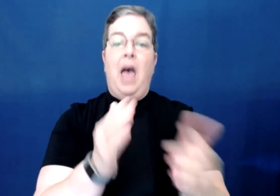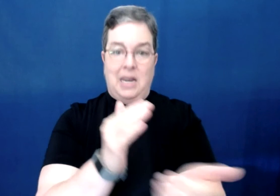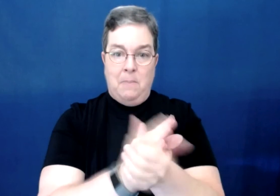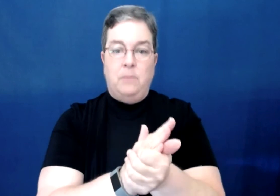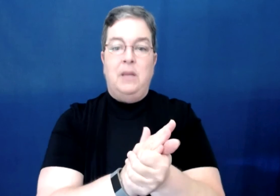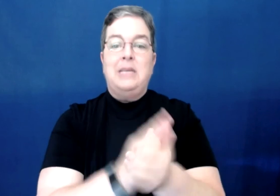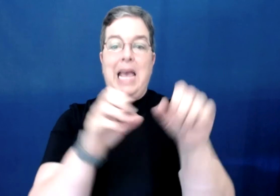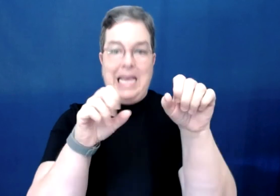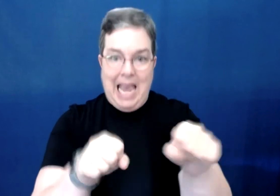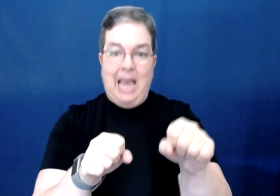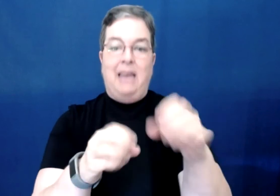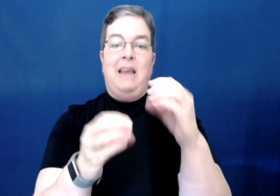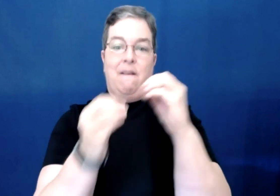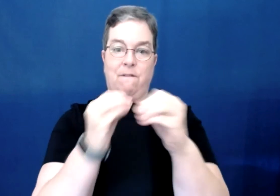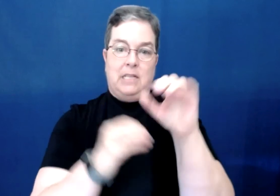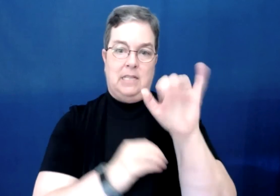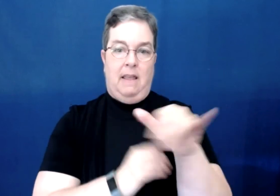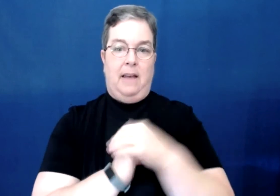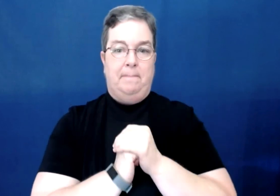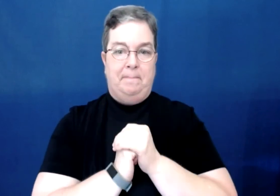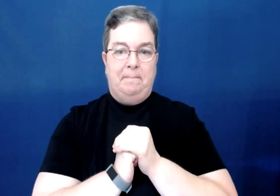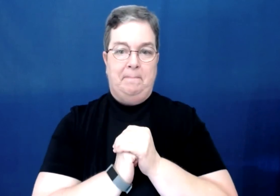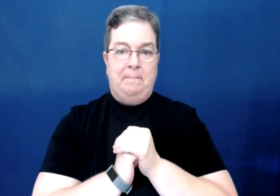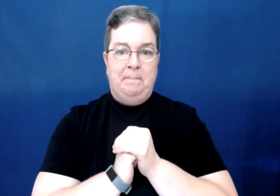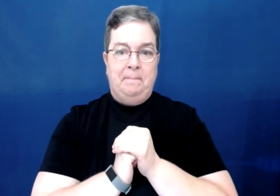An amendment can fix that.